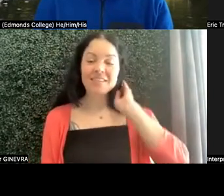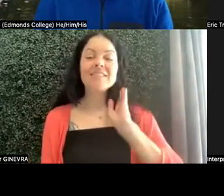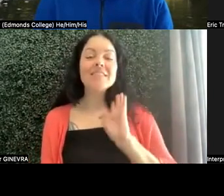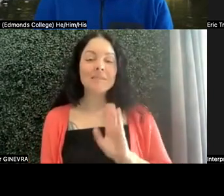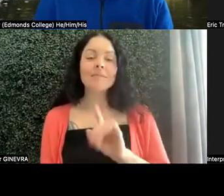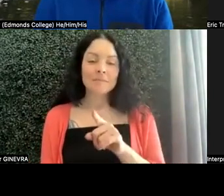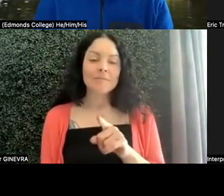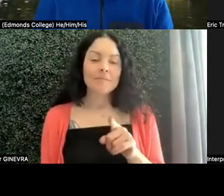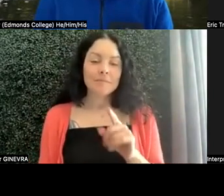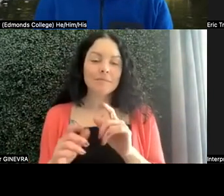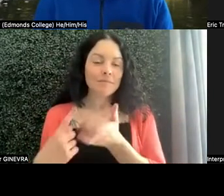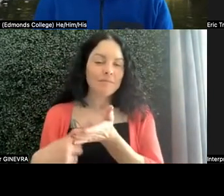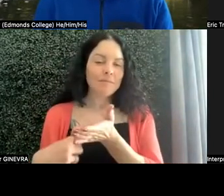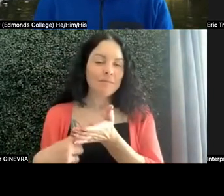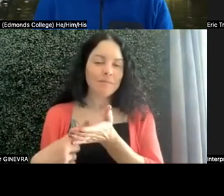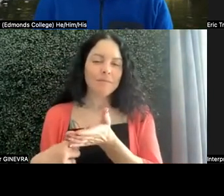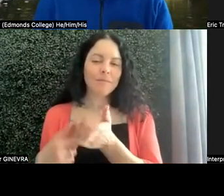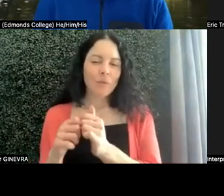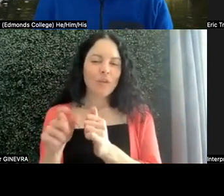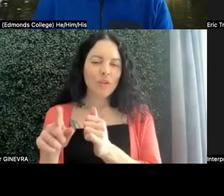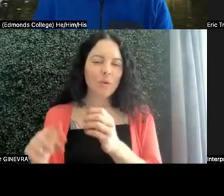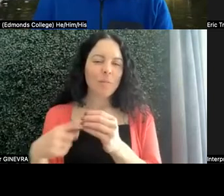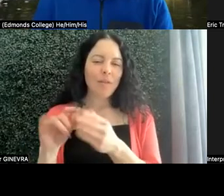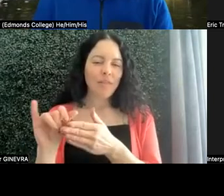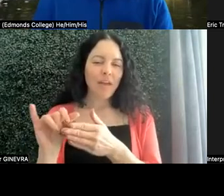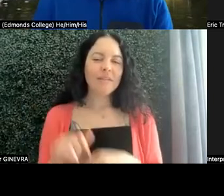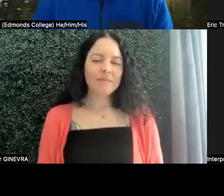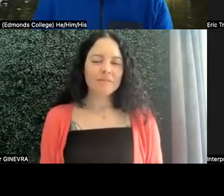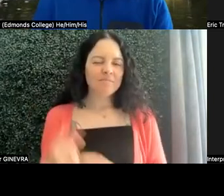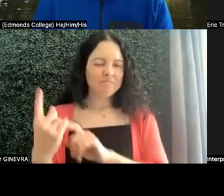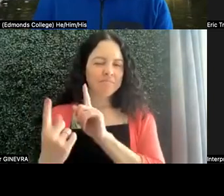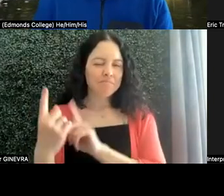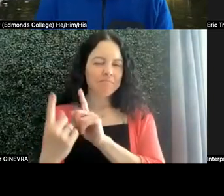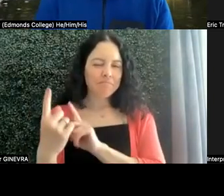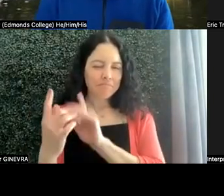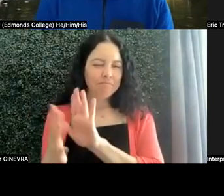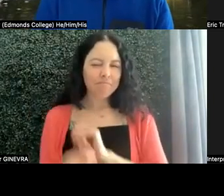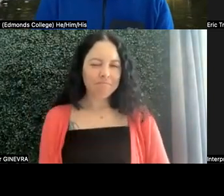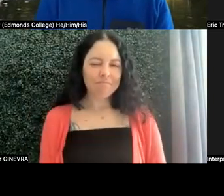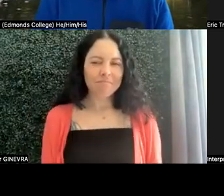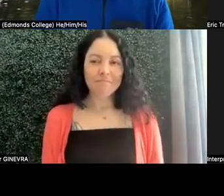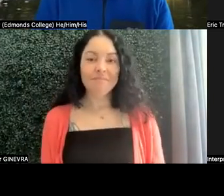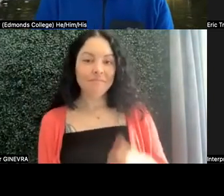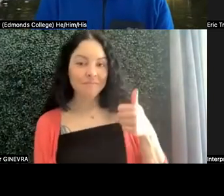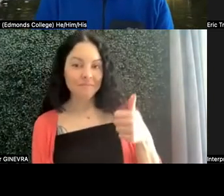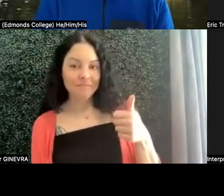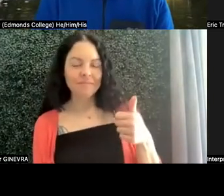communicate with you about that one-on-one. OK? OK, and is this also something